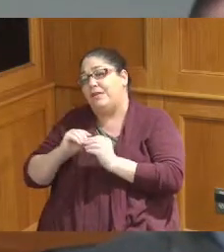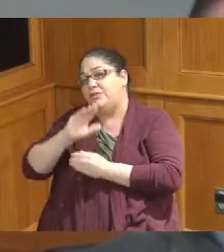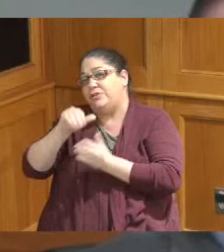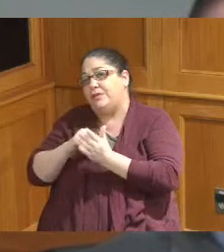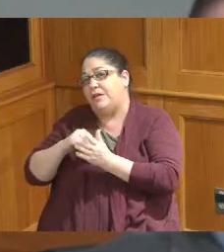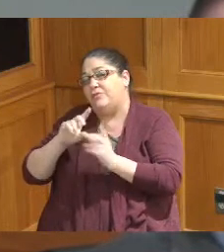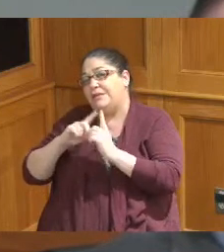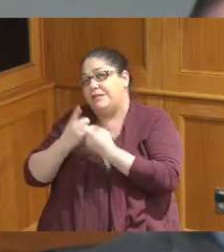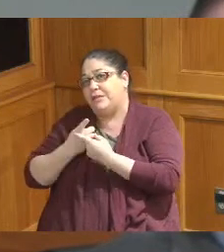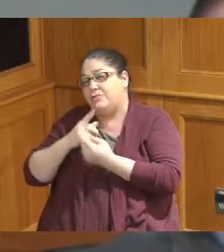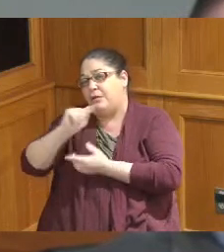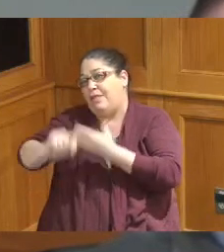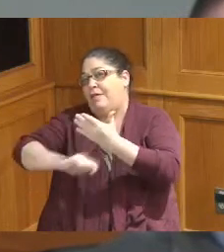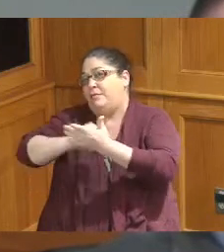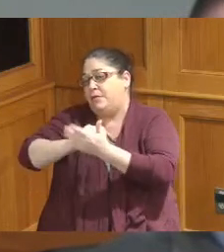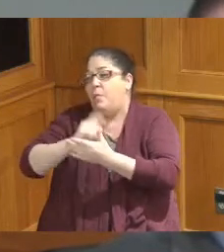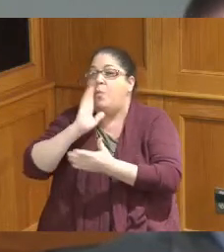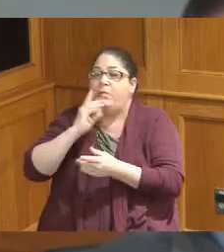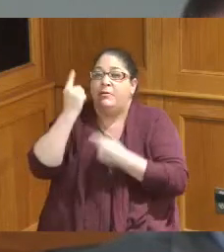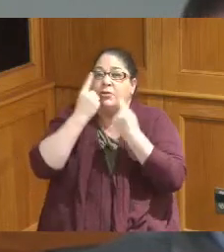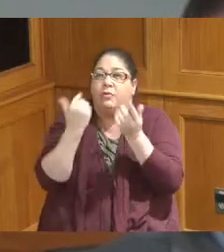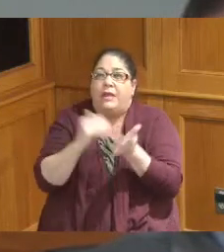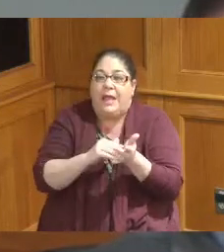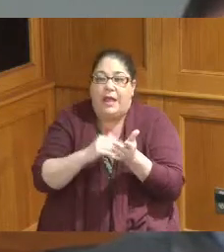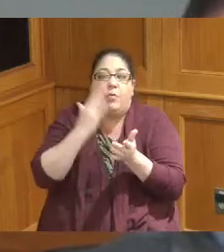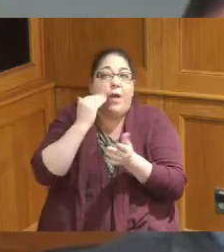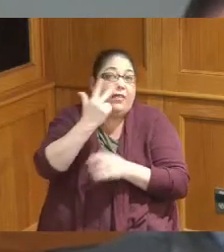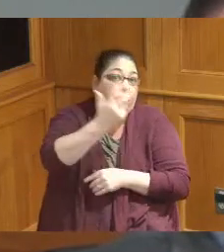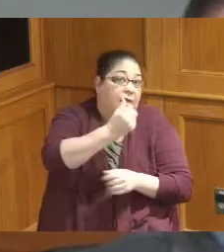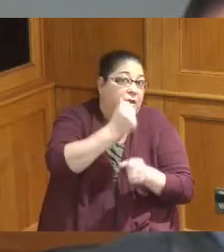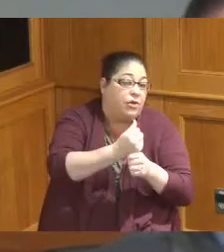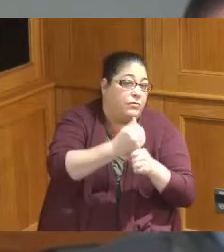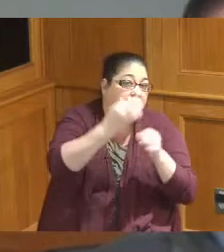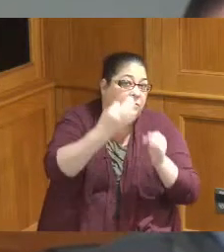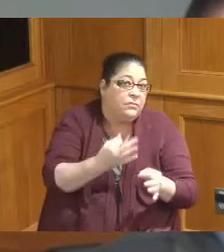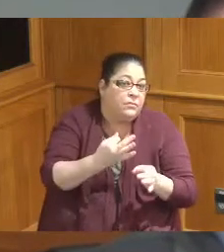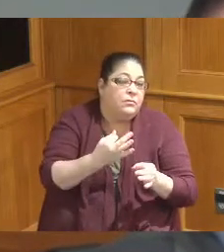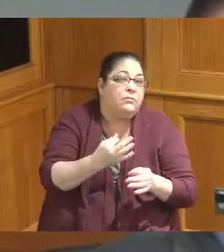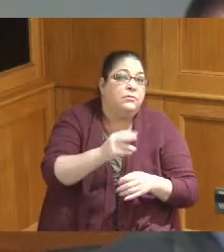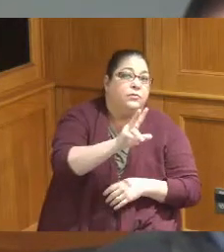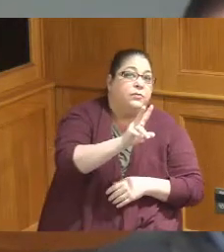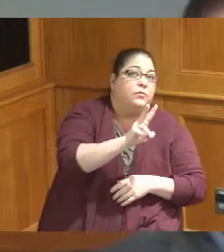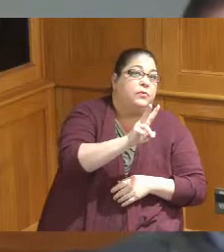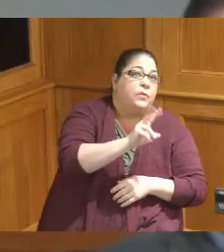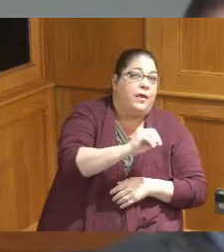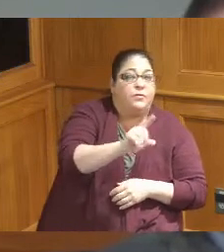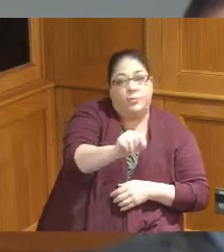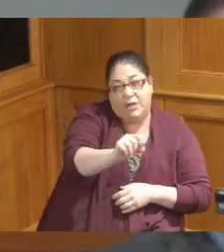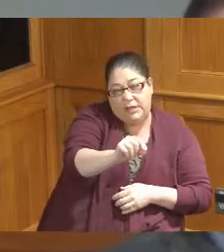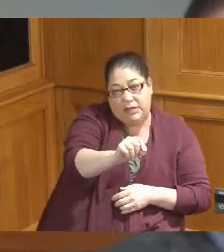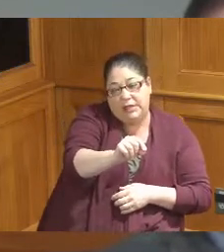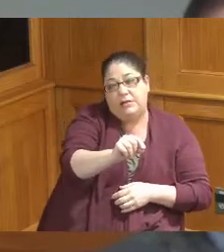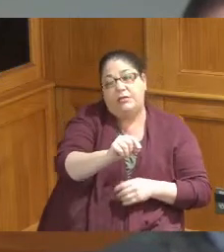at that time but that's why we had done it for three years or back in 2020 was to give ourselves